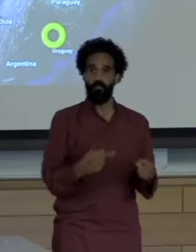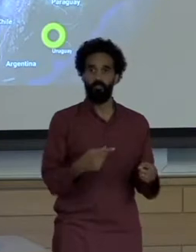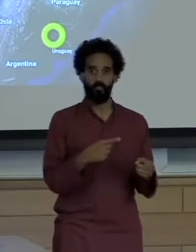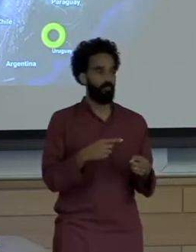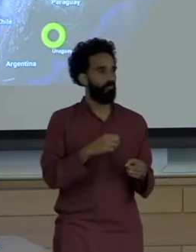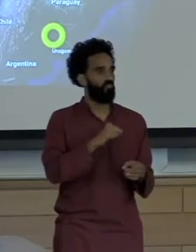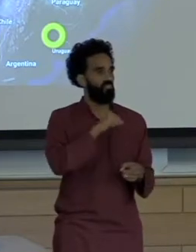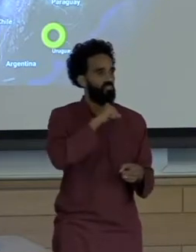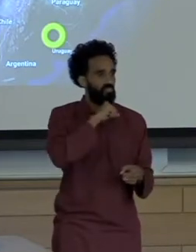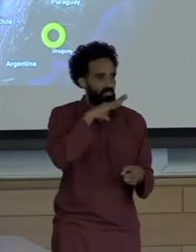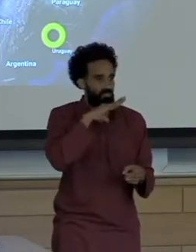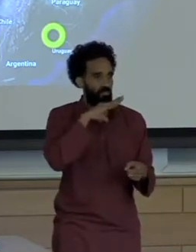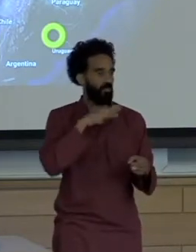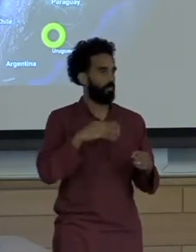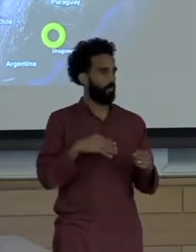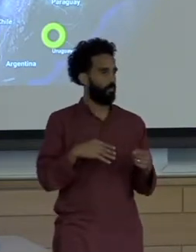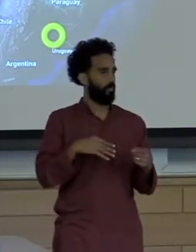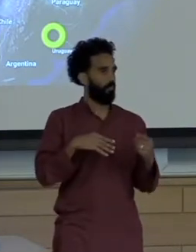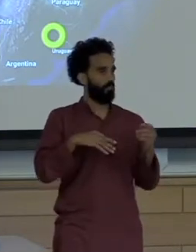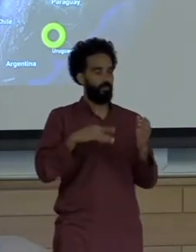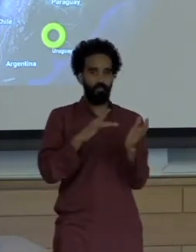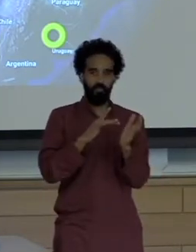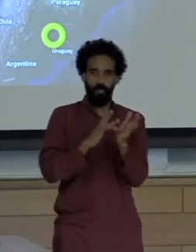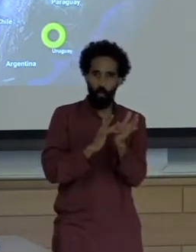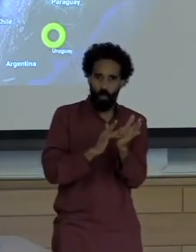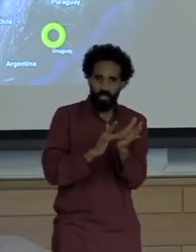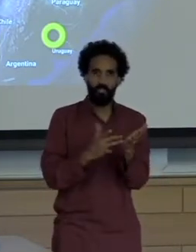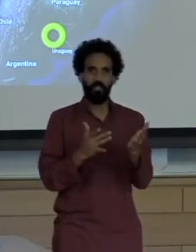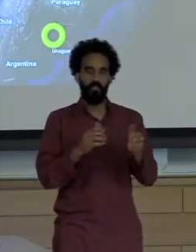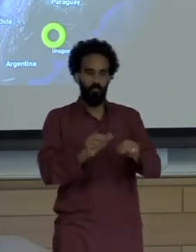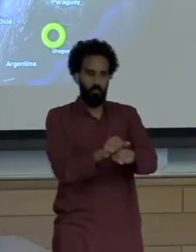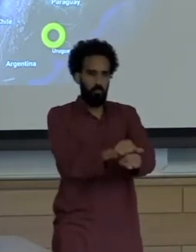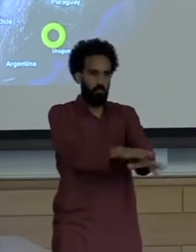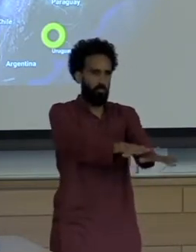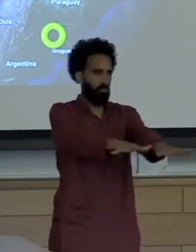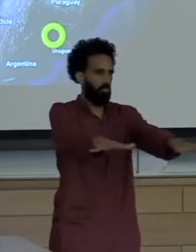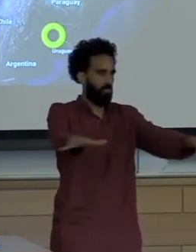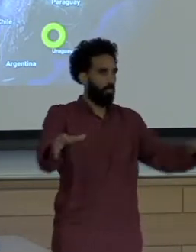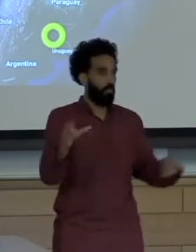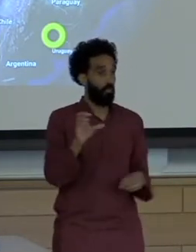waste water and crude oil in open pits and rivers